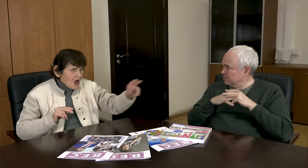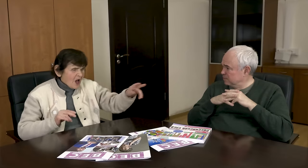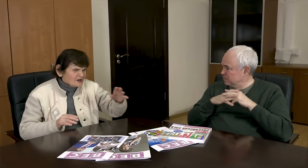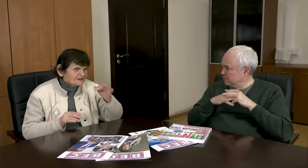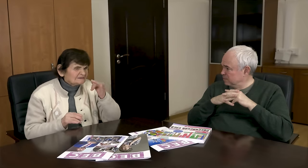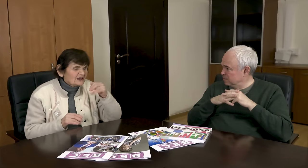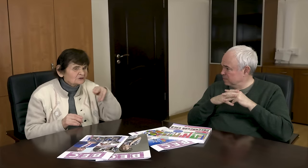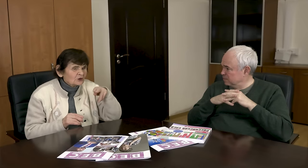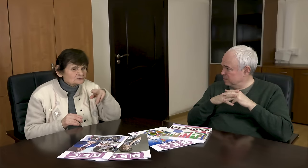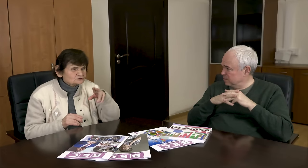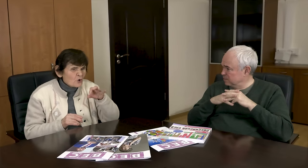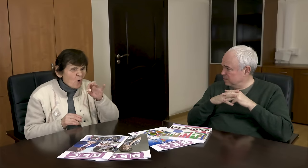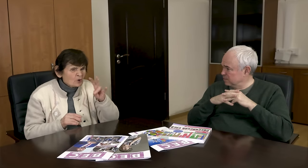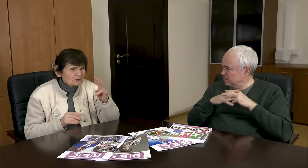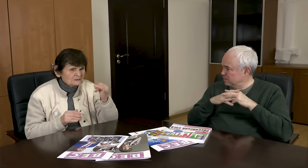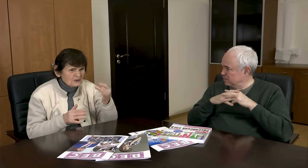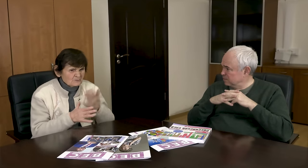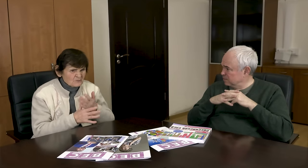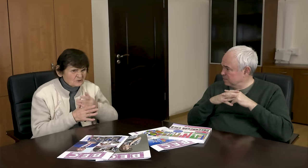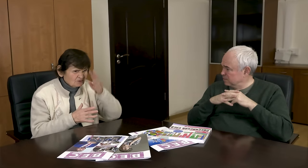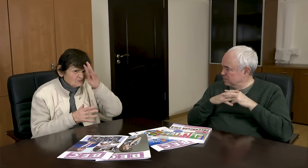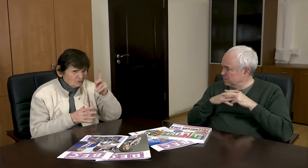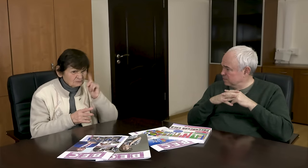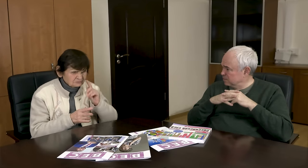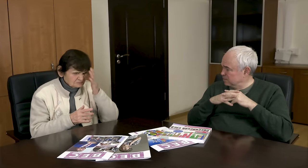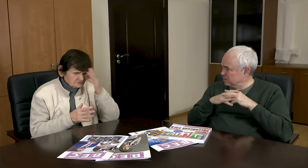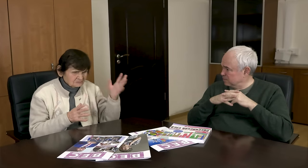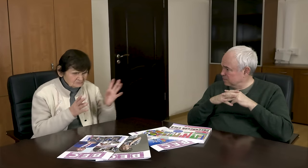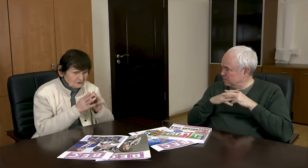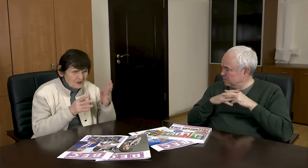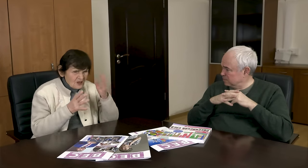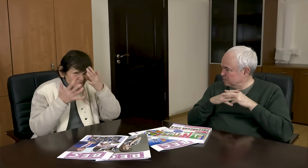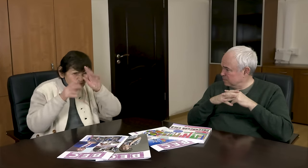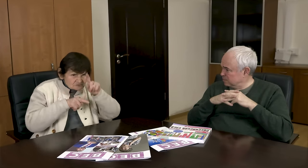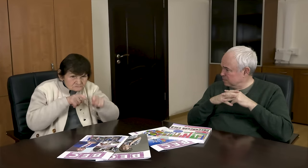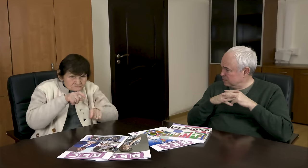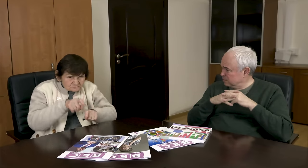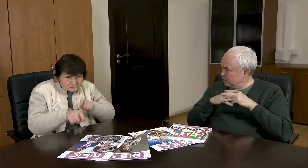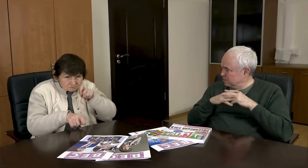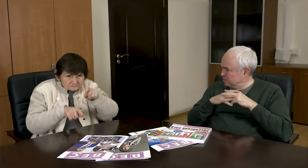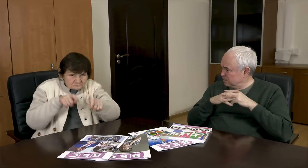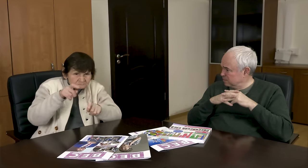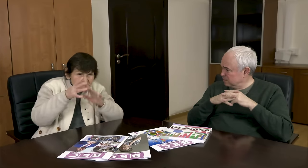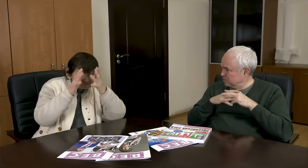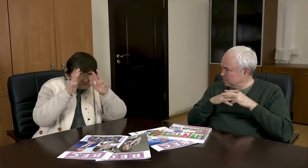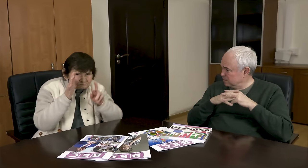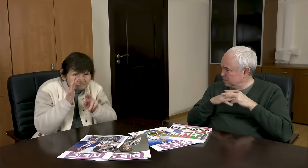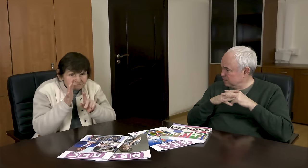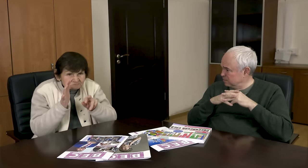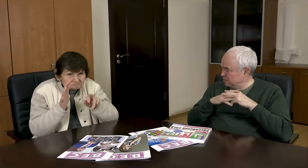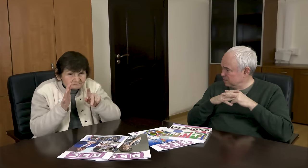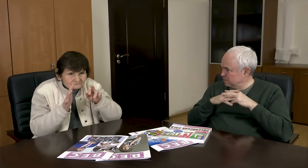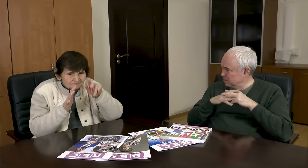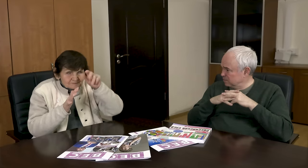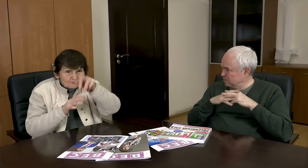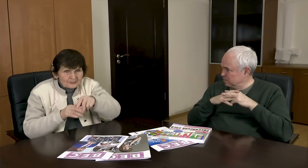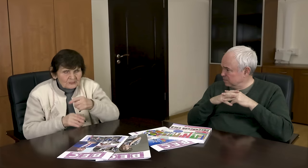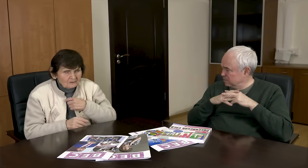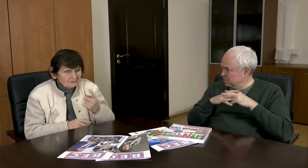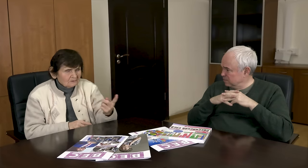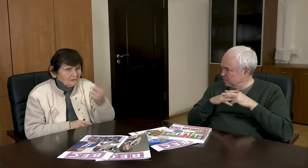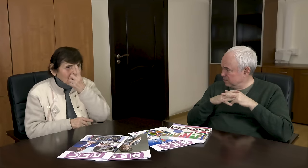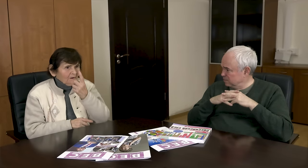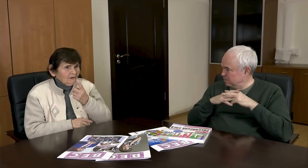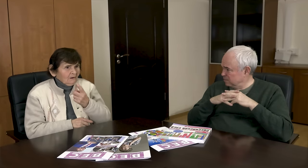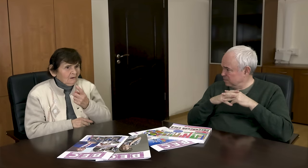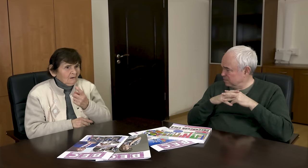Then Izon, together with a deaf guy, walked through the forest, through deep snowdrifts, and came to me.